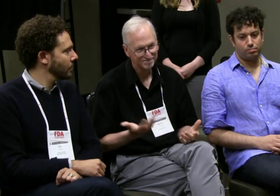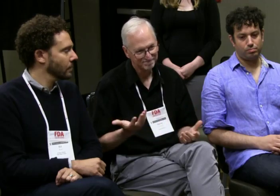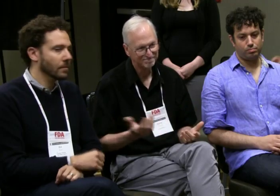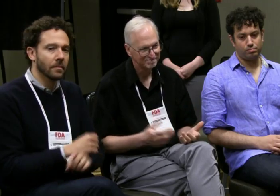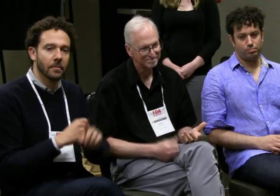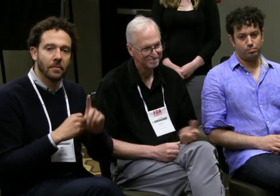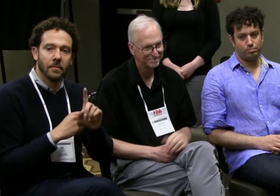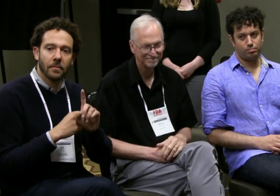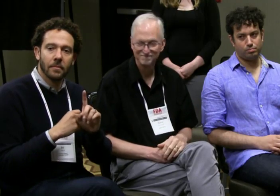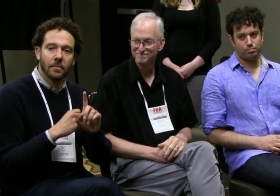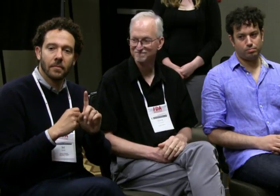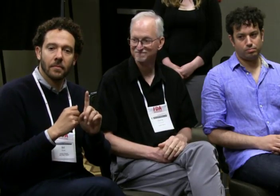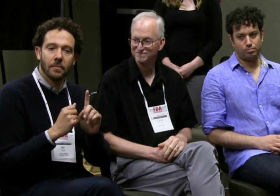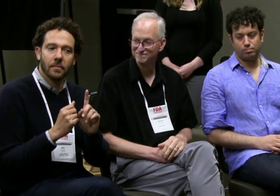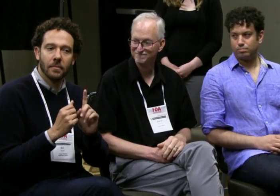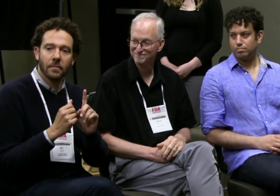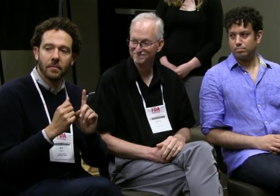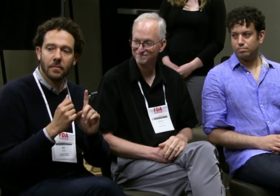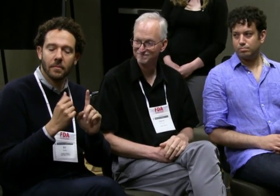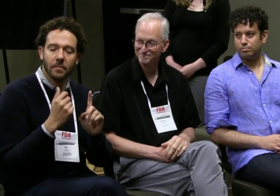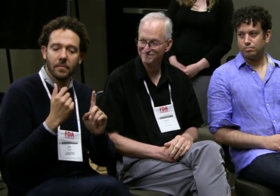As long as you have the right heart and the right mindset.